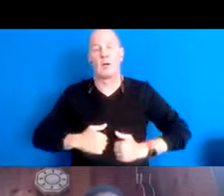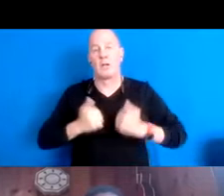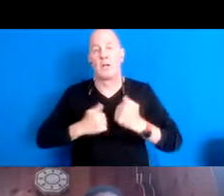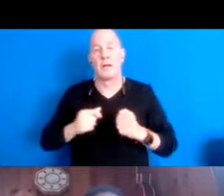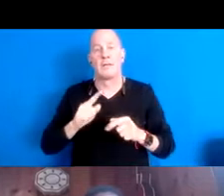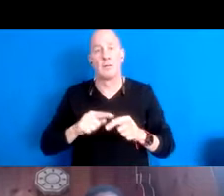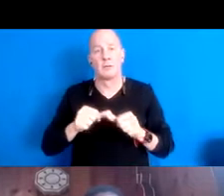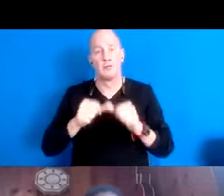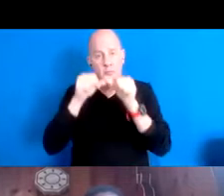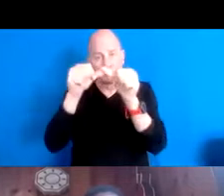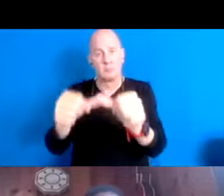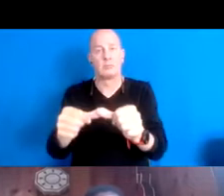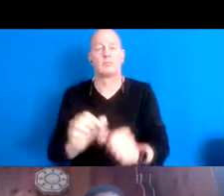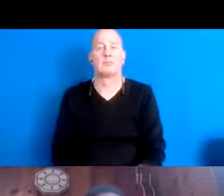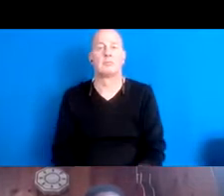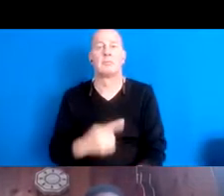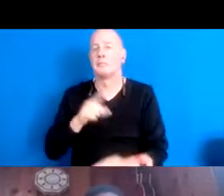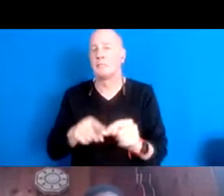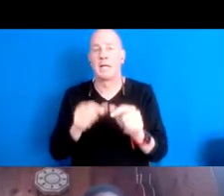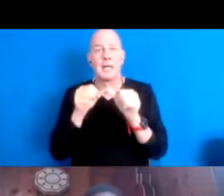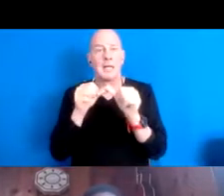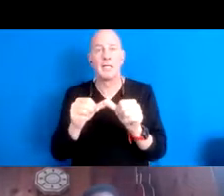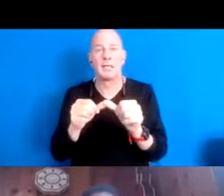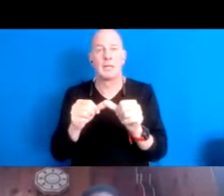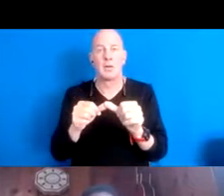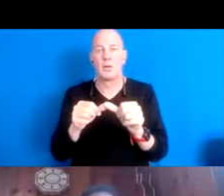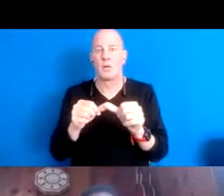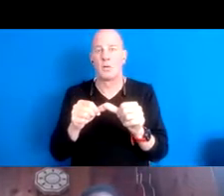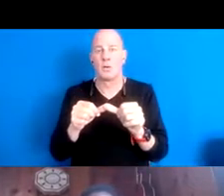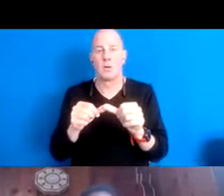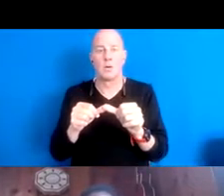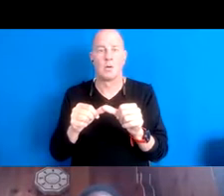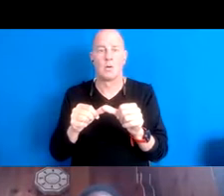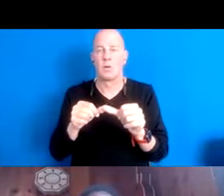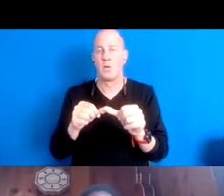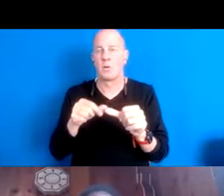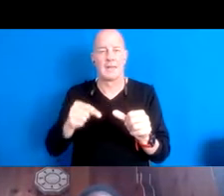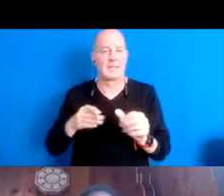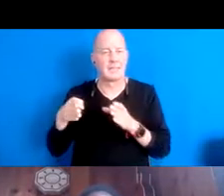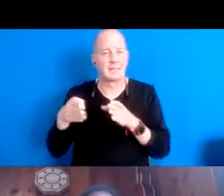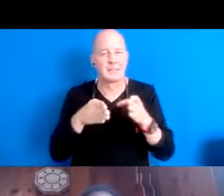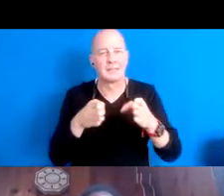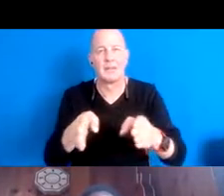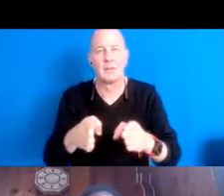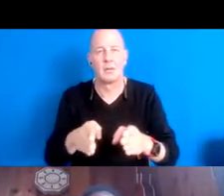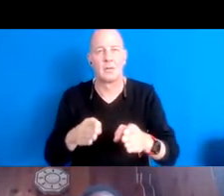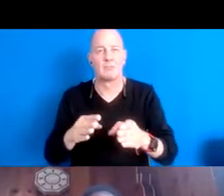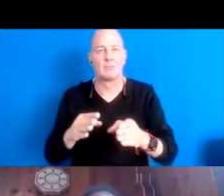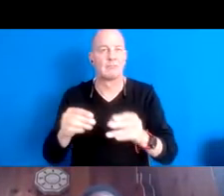15:39:59 We cannot continue down this road that has prevailed as the life to capture